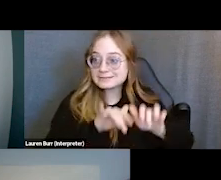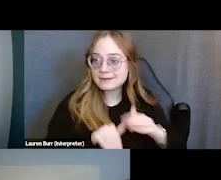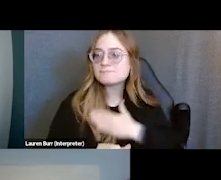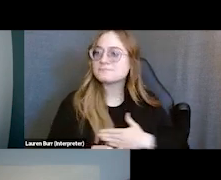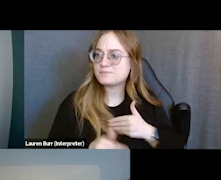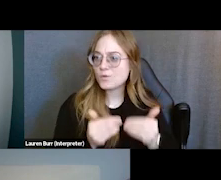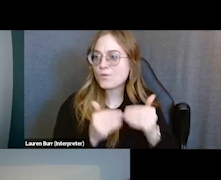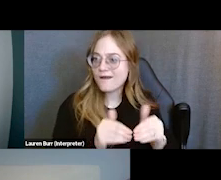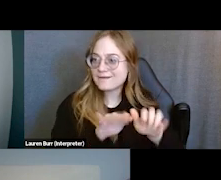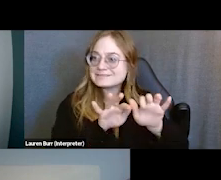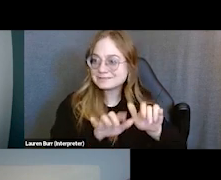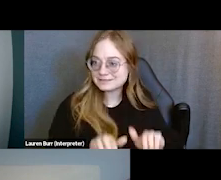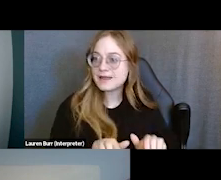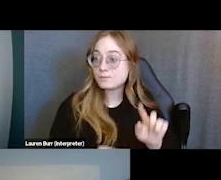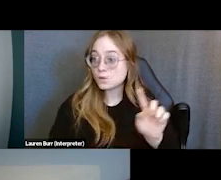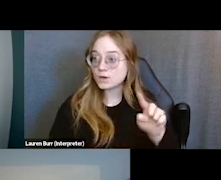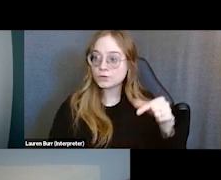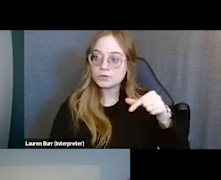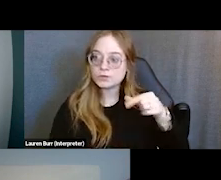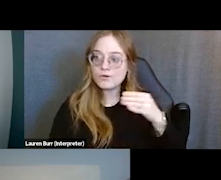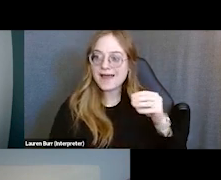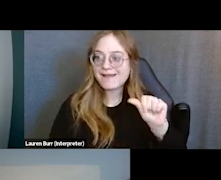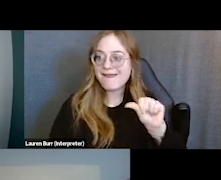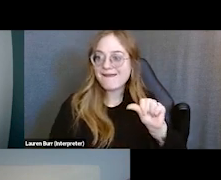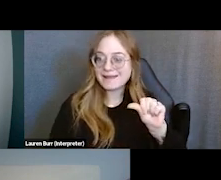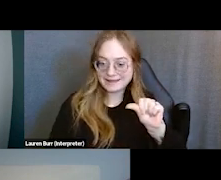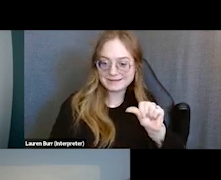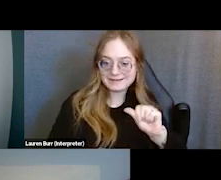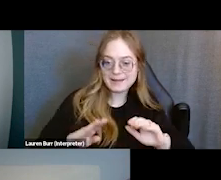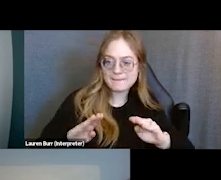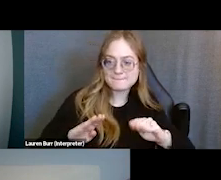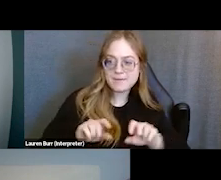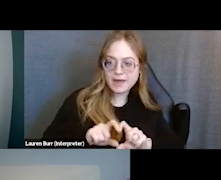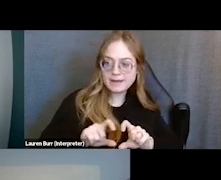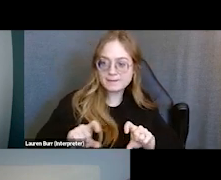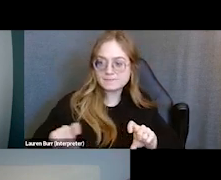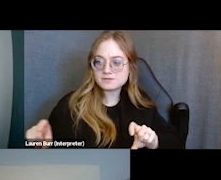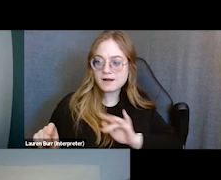please type them into the Q and A box. You can add your questions there and we'll get to as many as we can.